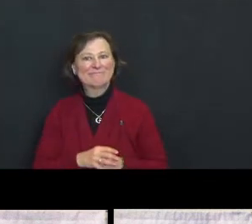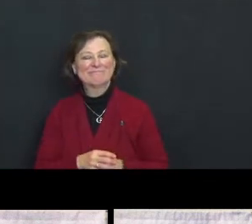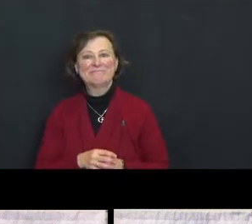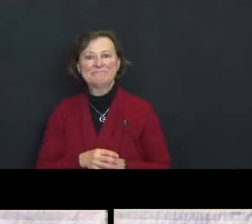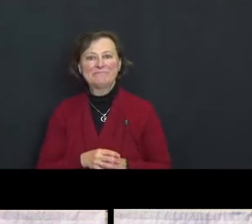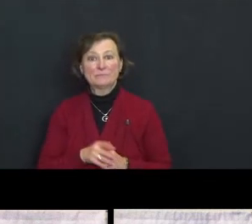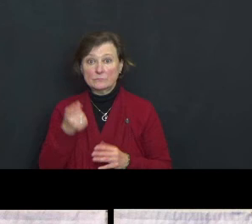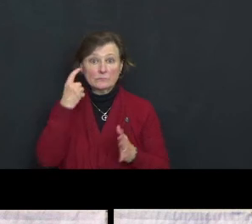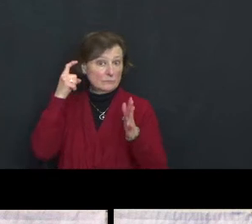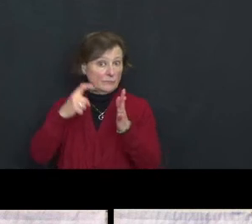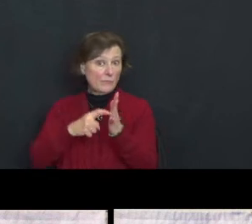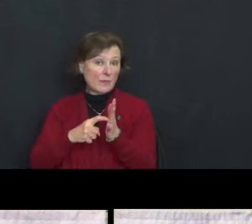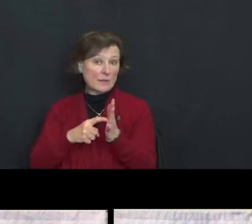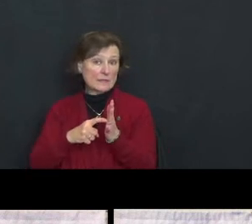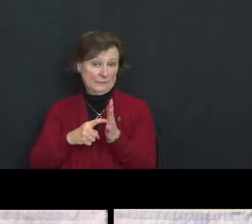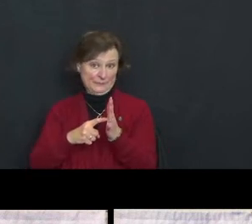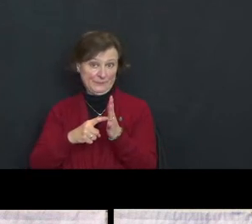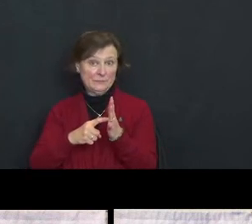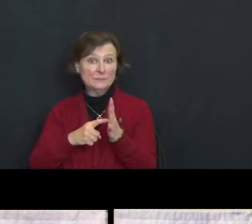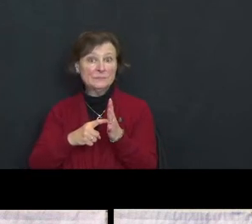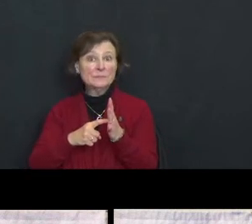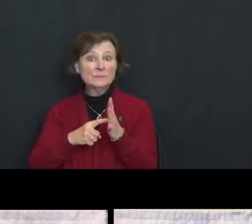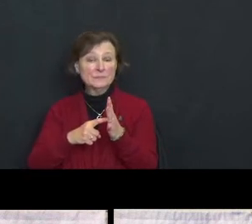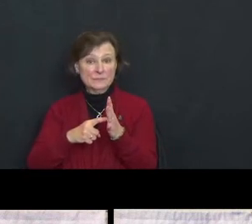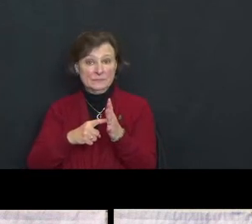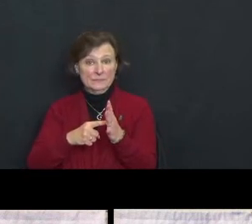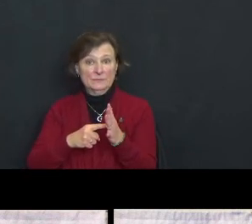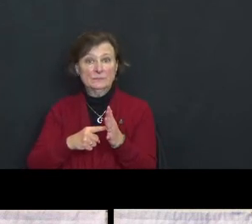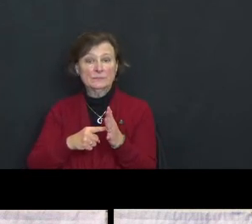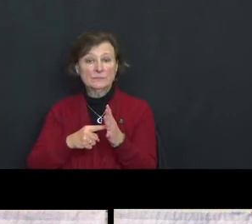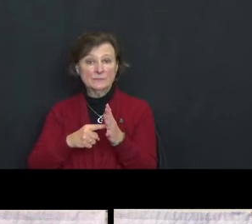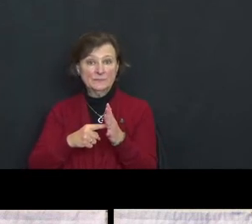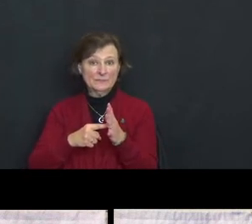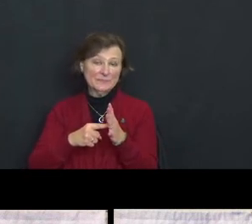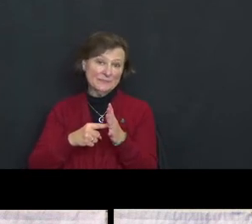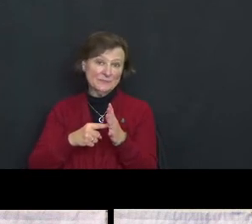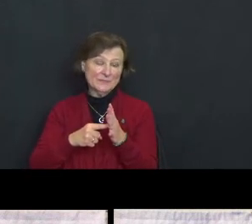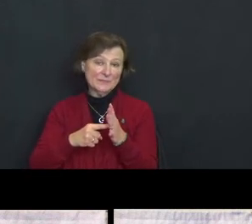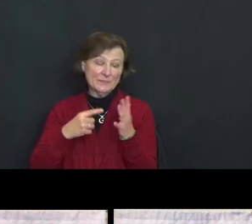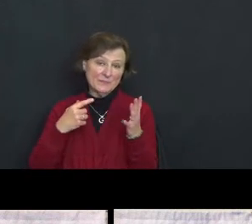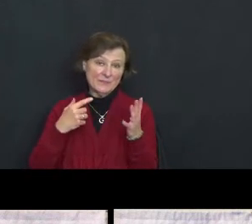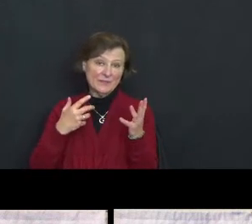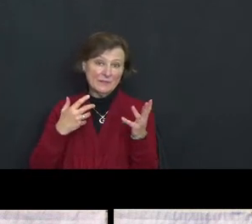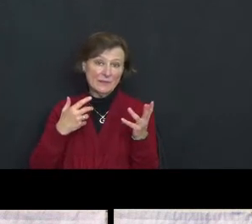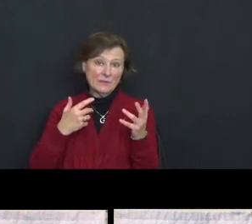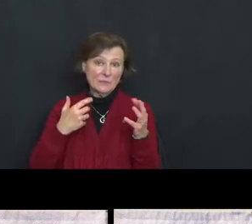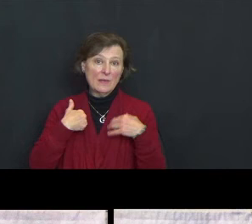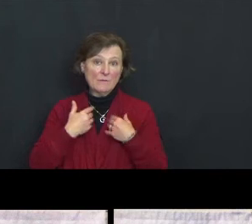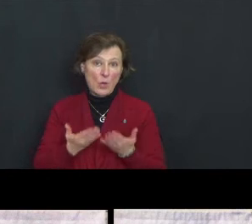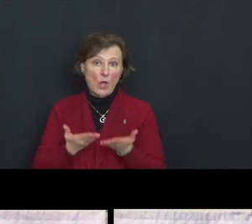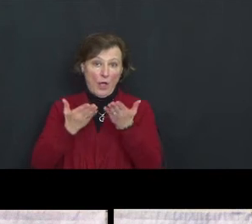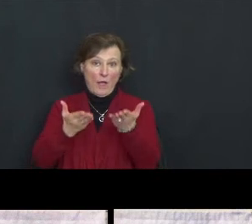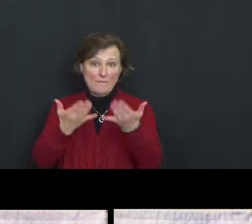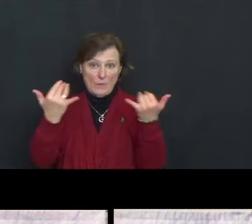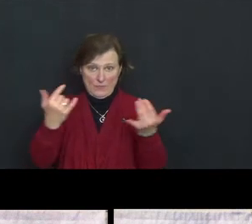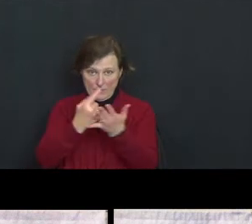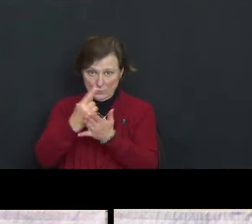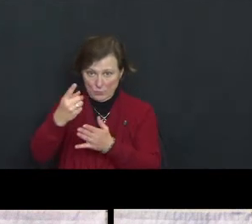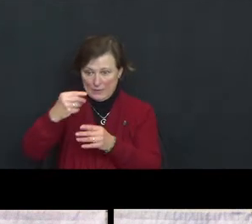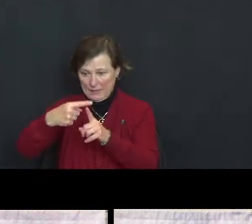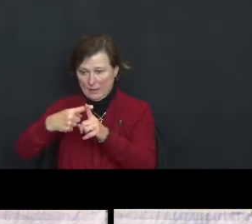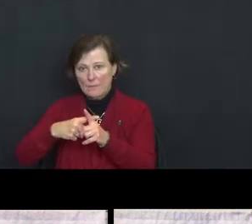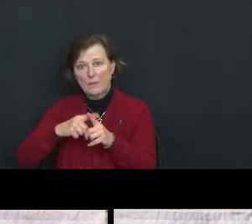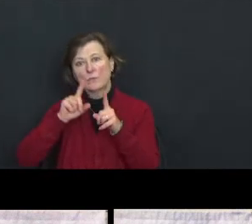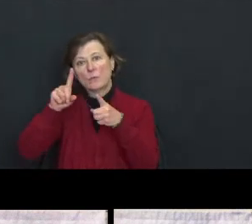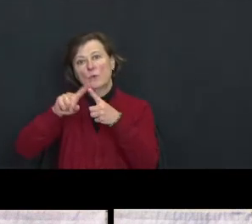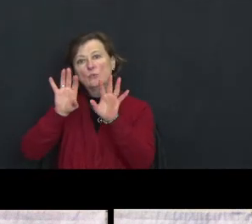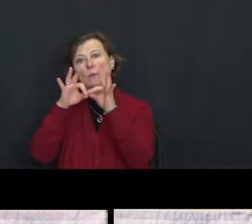You notice that we have our offering this week, and for the month, going to Family Promise.